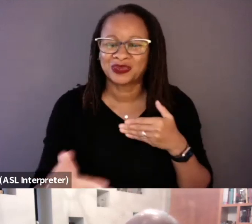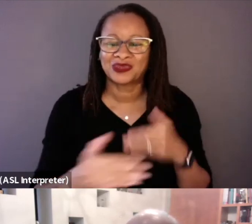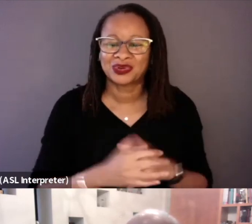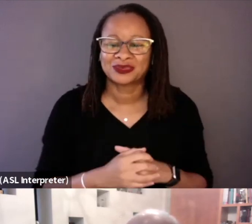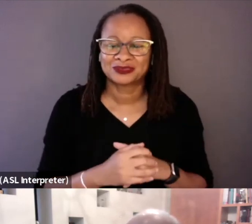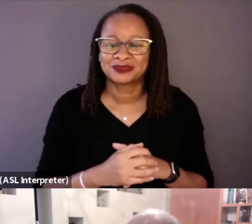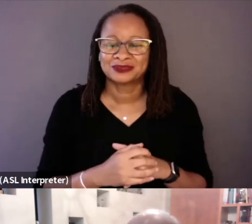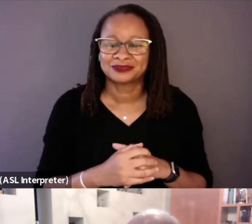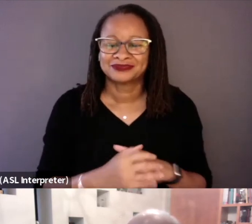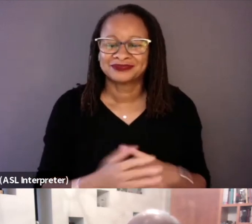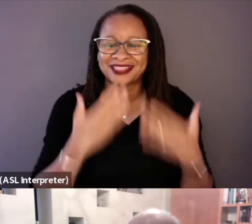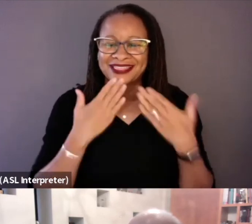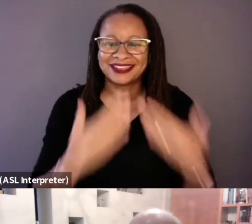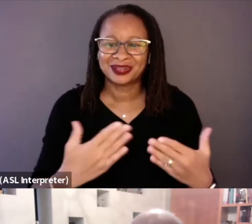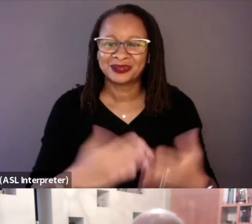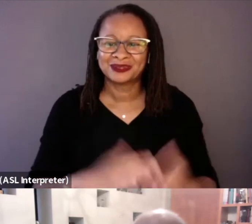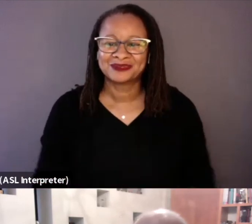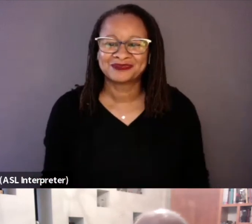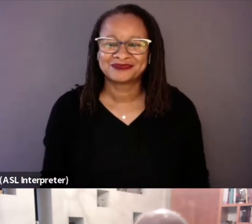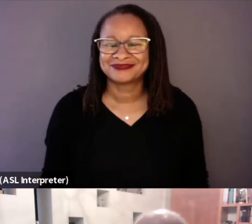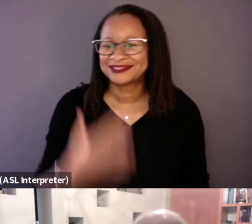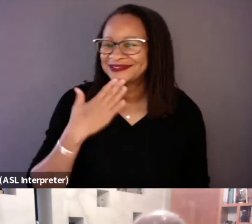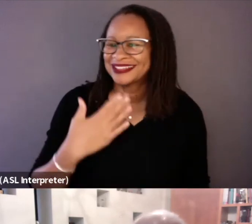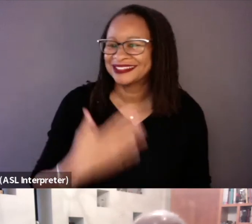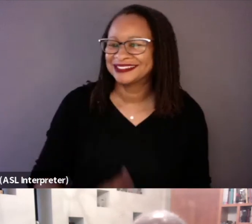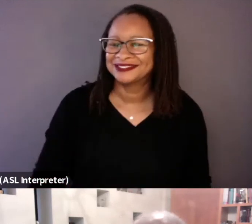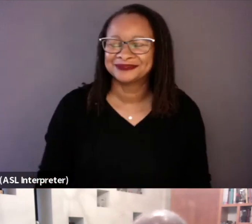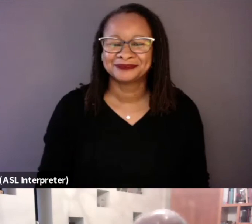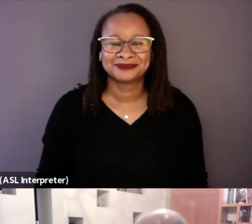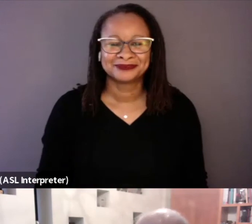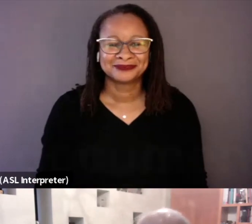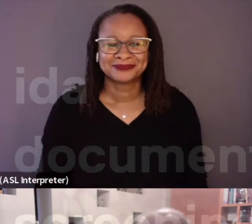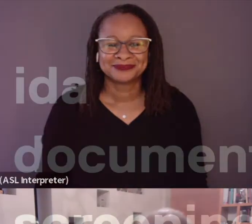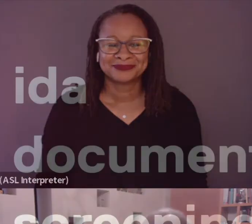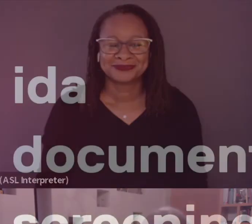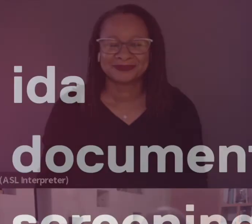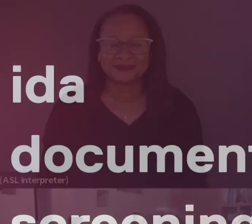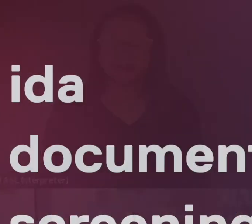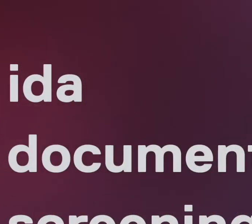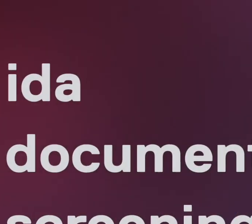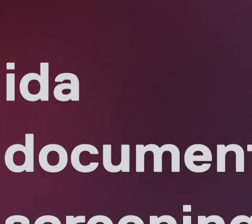Thank you. Thank you so much. - Thank you